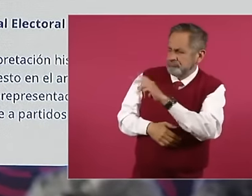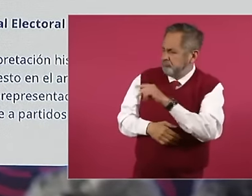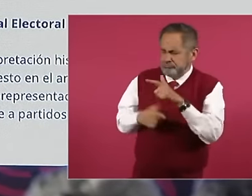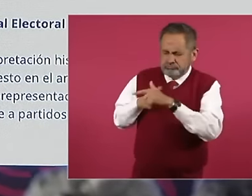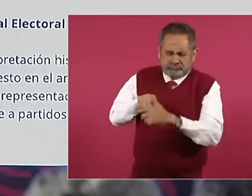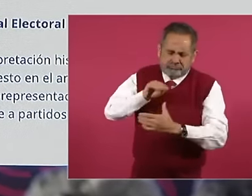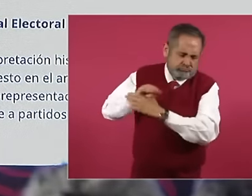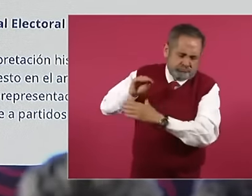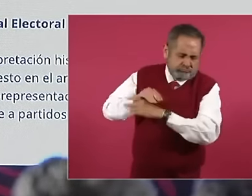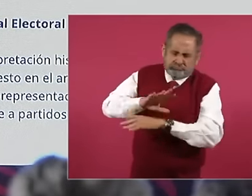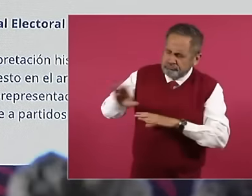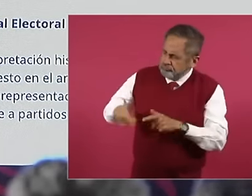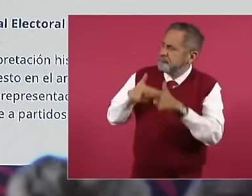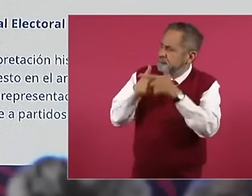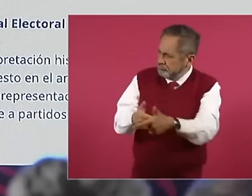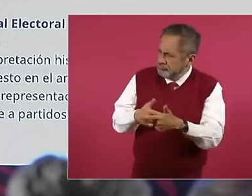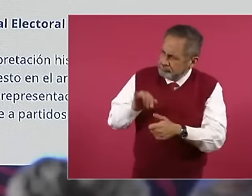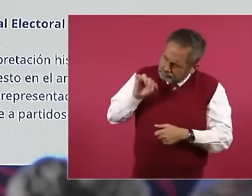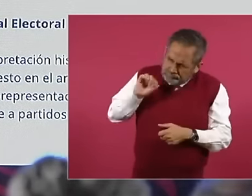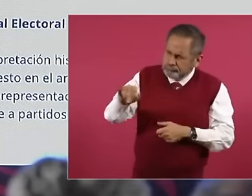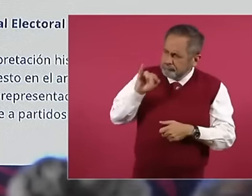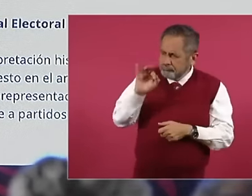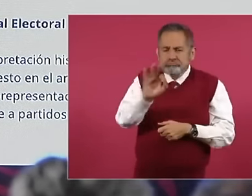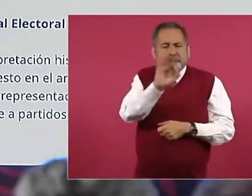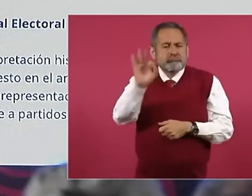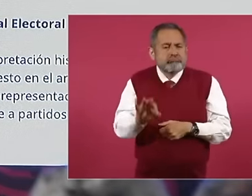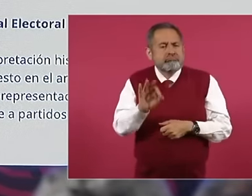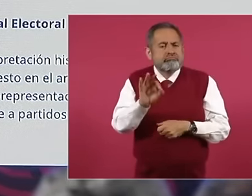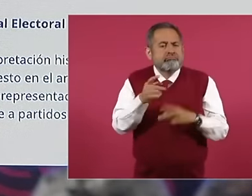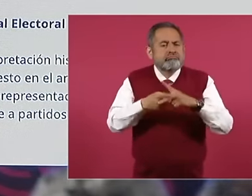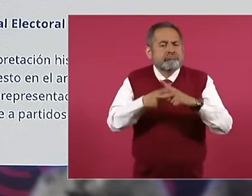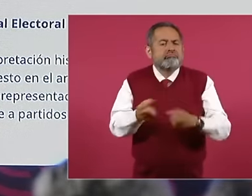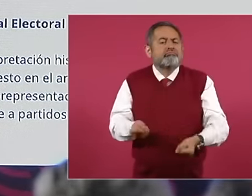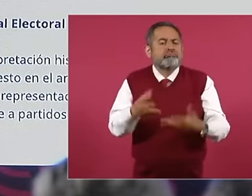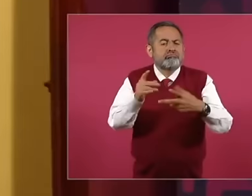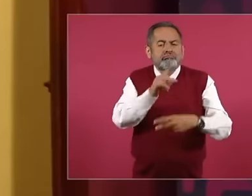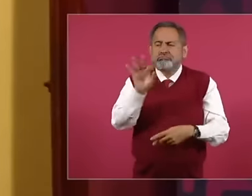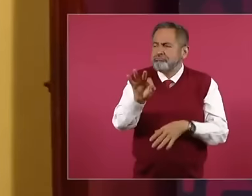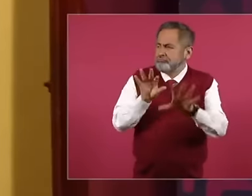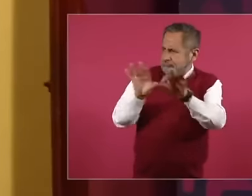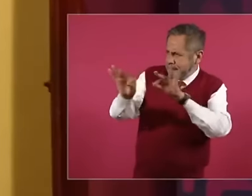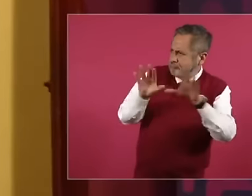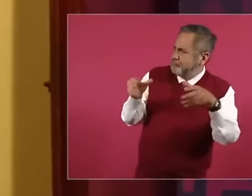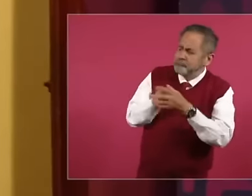proposal